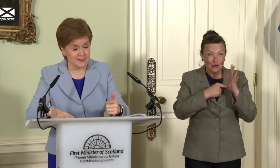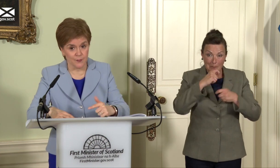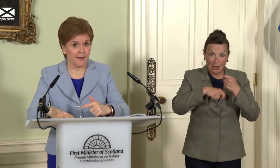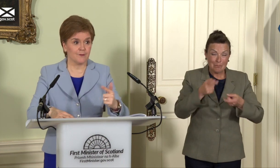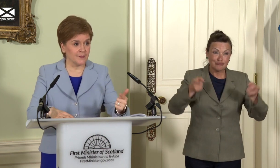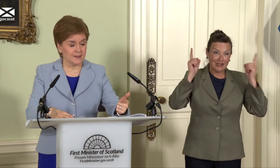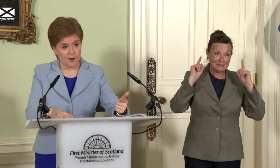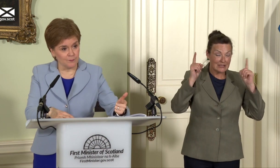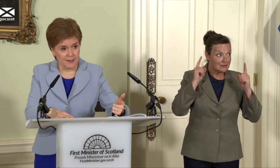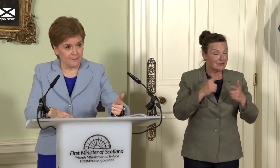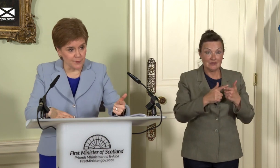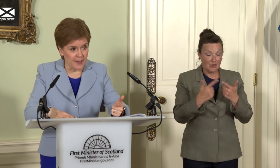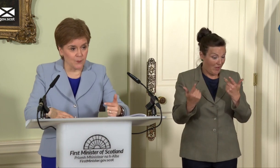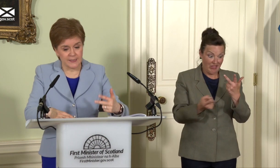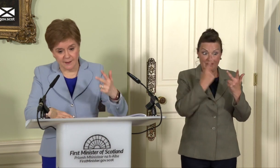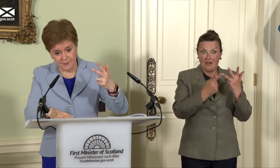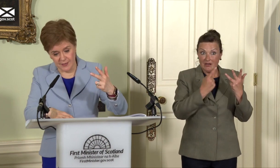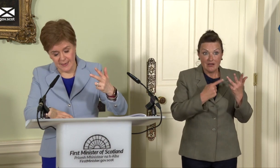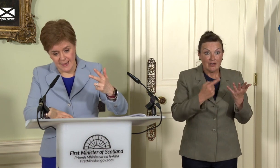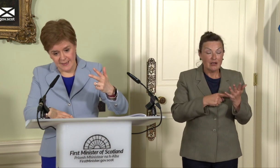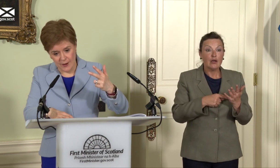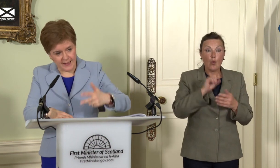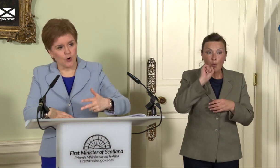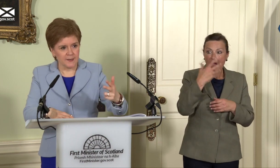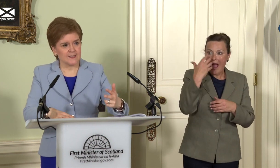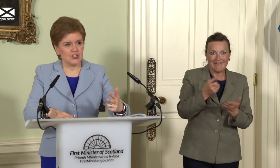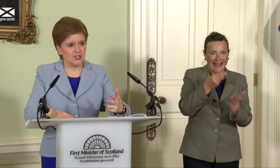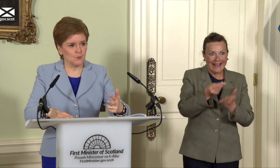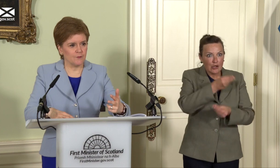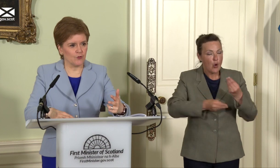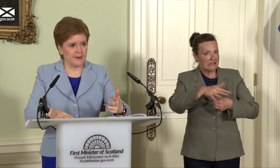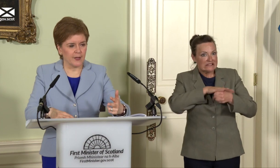with everything that’s come from that; we’d have the economic situation we’ve got right now,